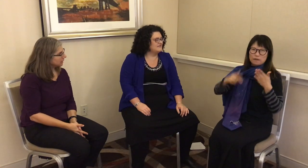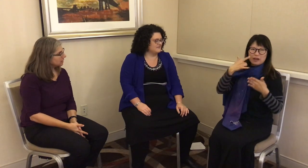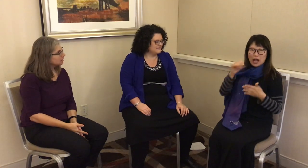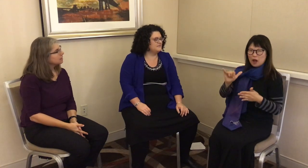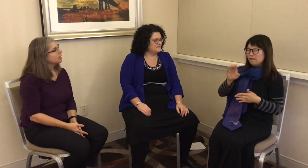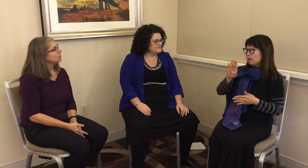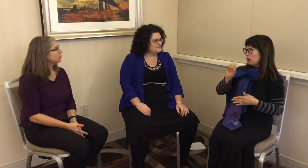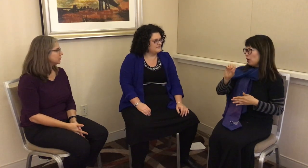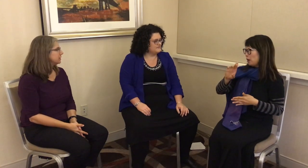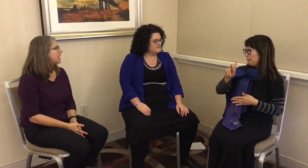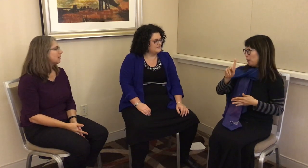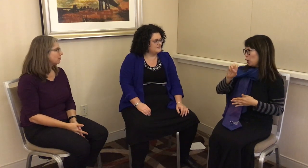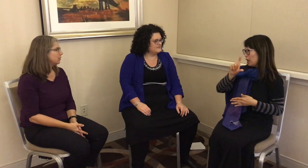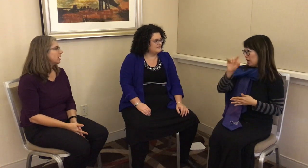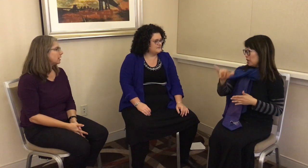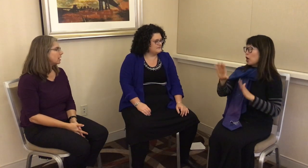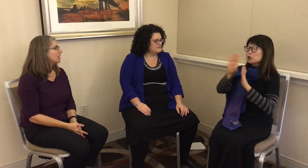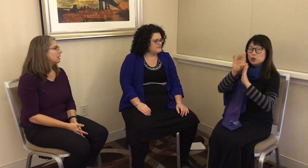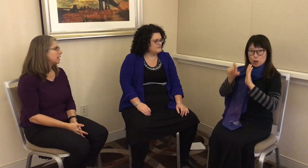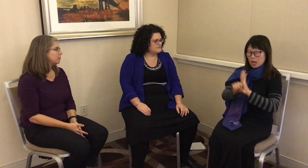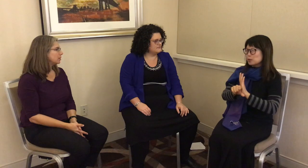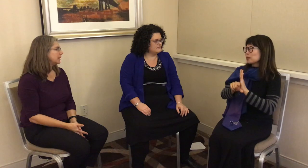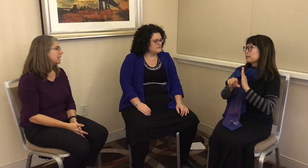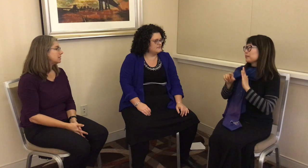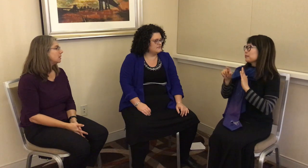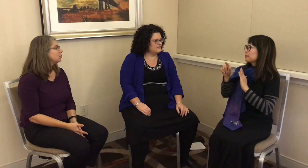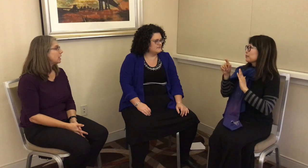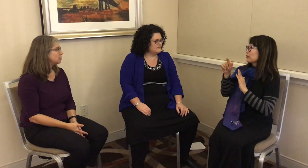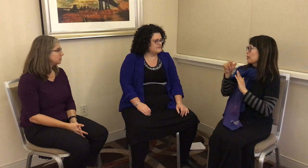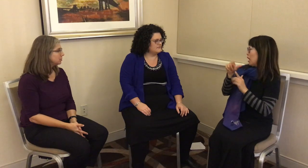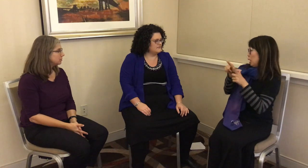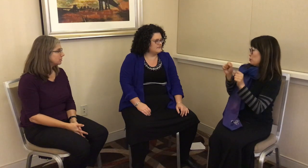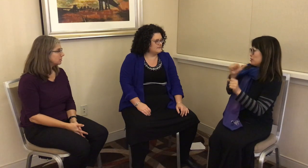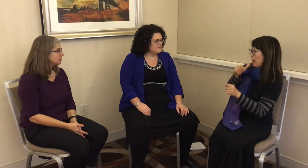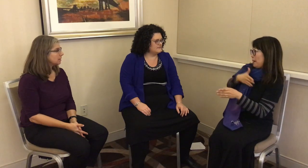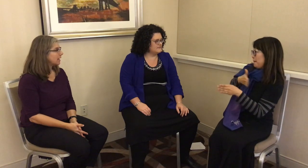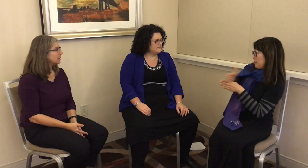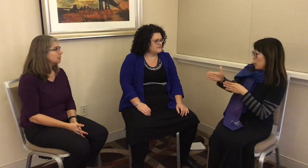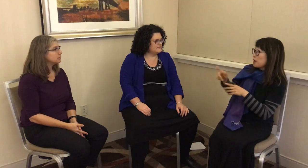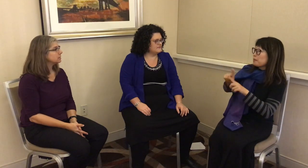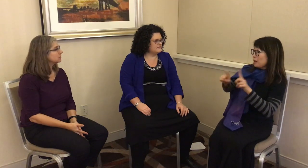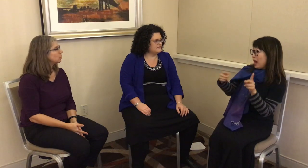the University of California at Berkeley – as an undergraduate student. Linguistics